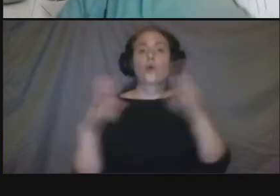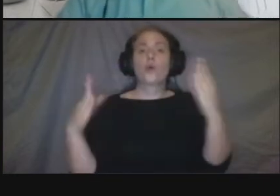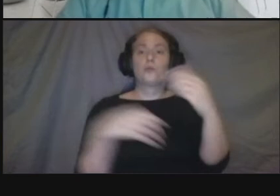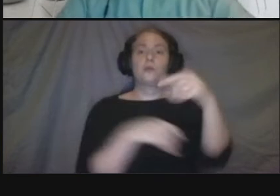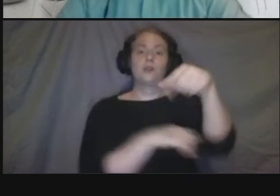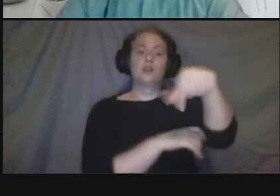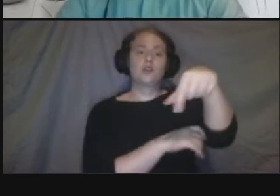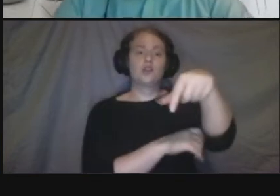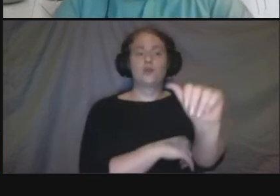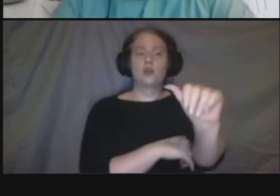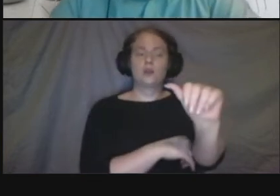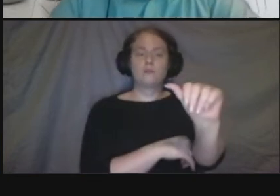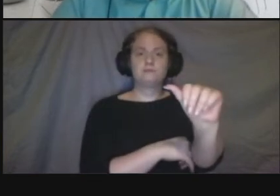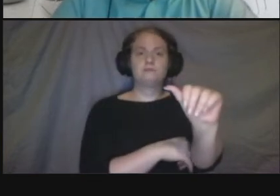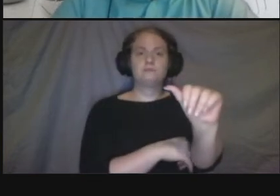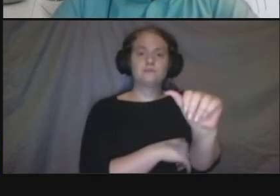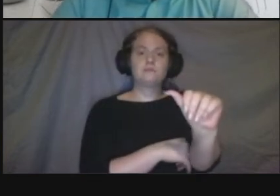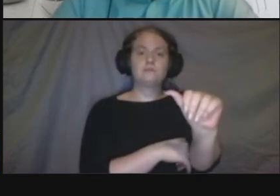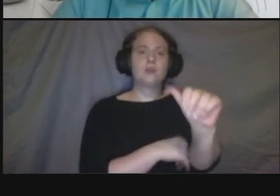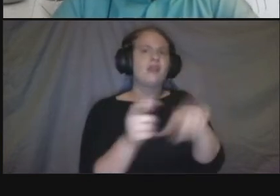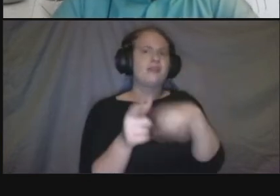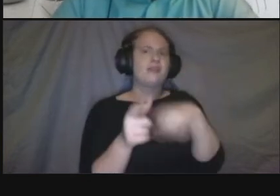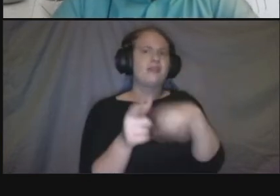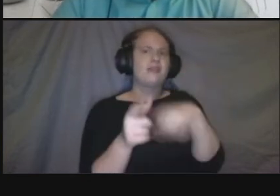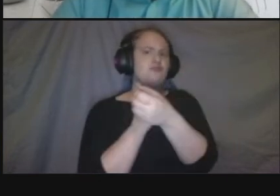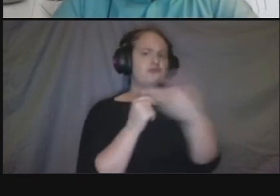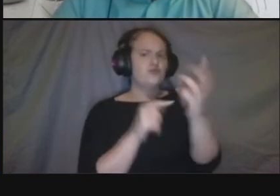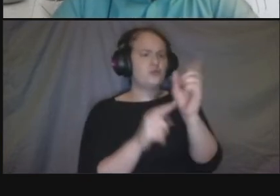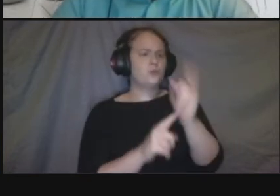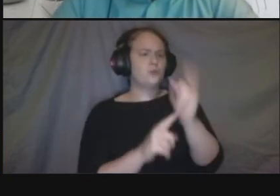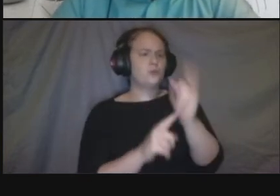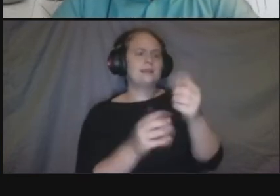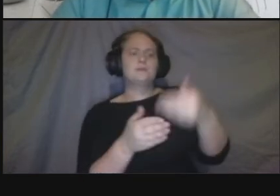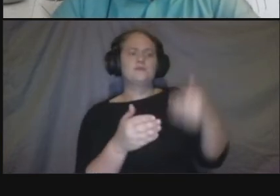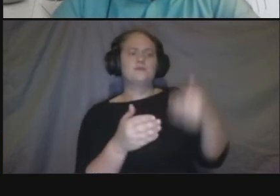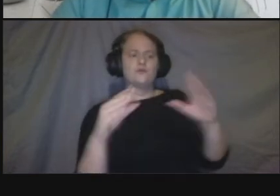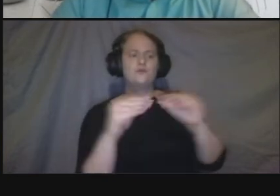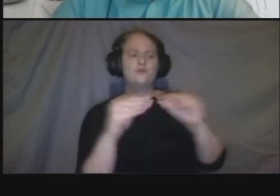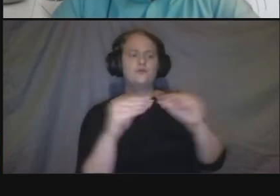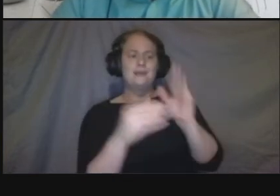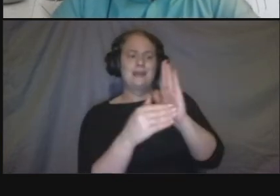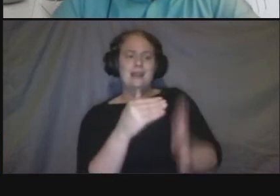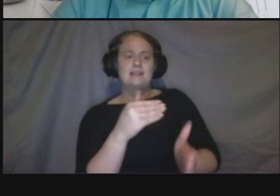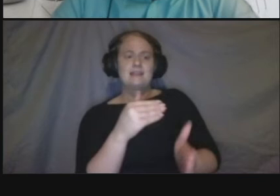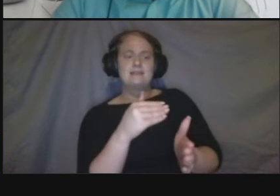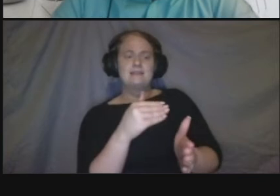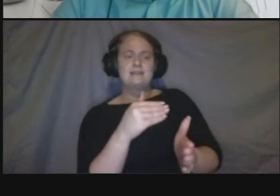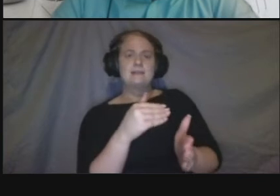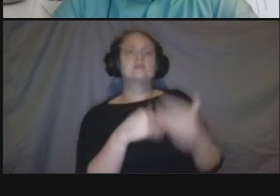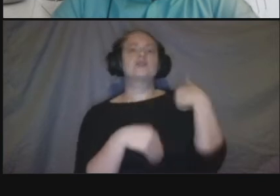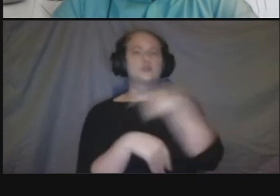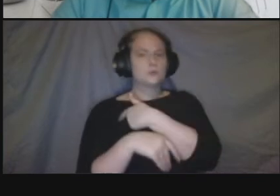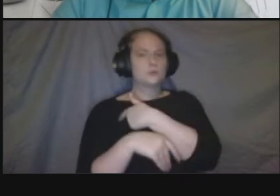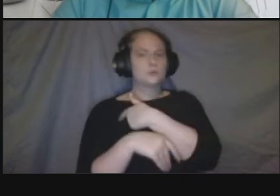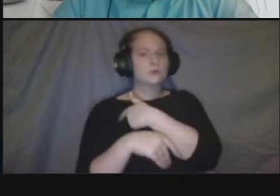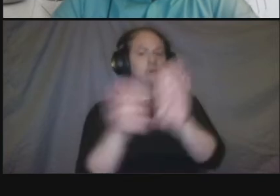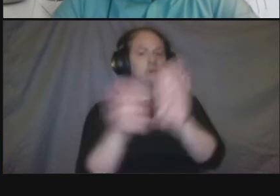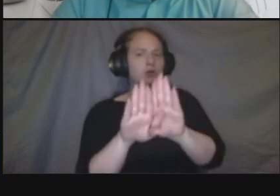a couple of minutes before the meeting um and we'll um give you next steps and the title 6